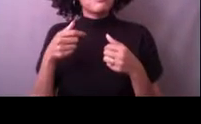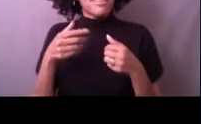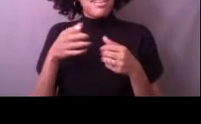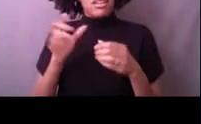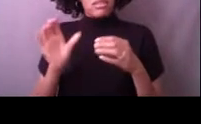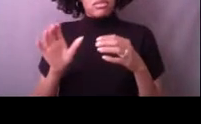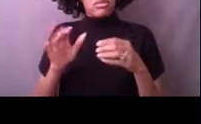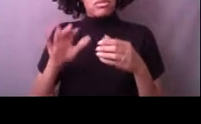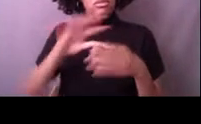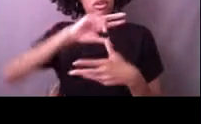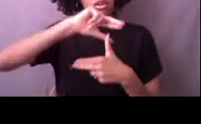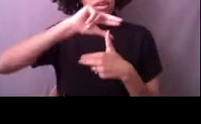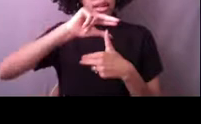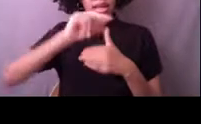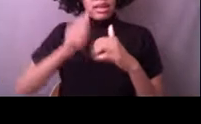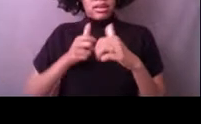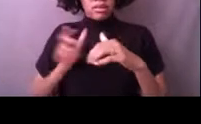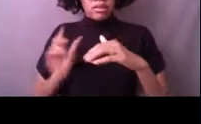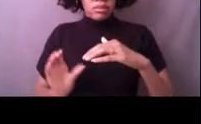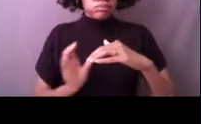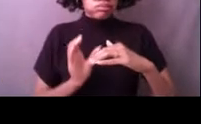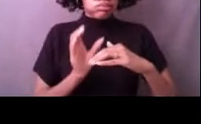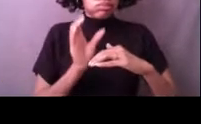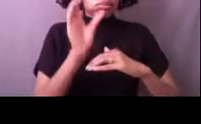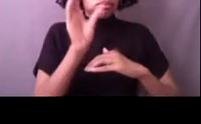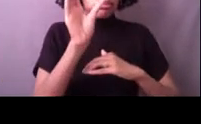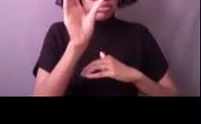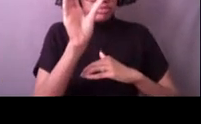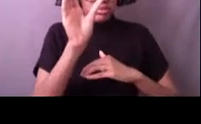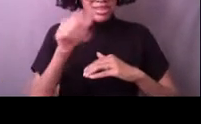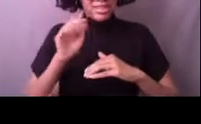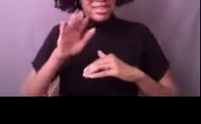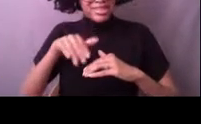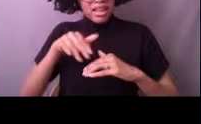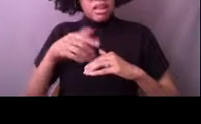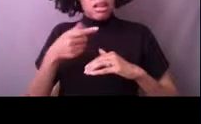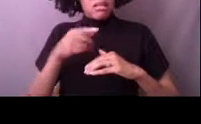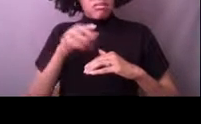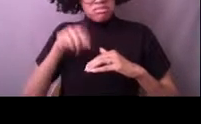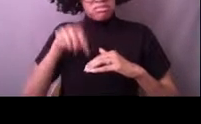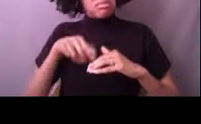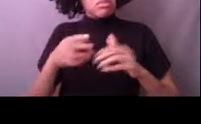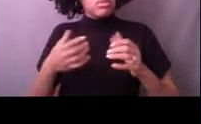In this case, we saw a maximum wind speed of 85 miles per hour.